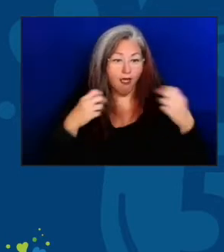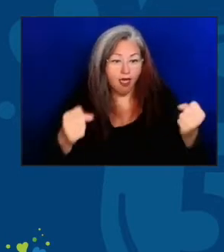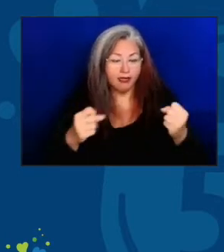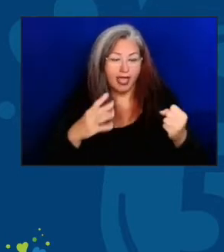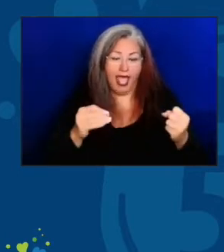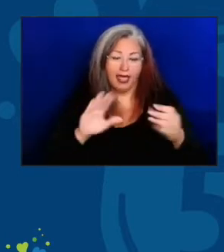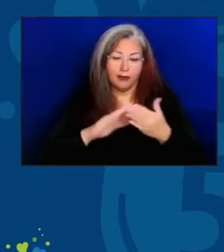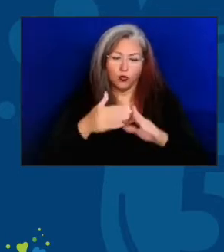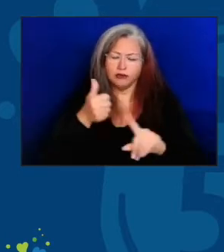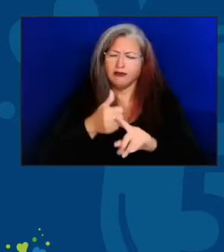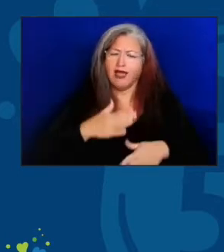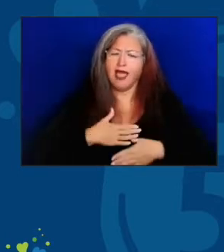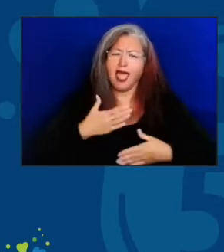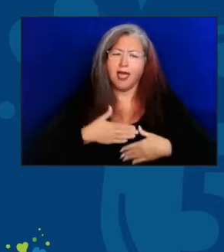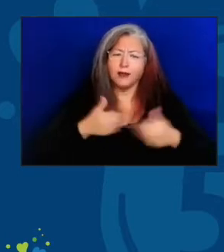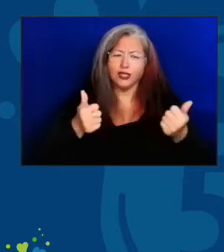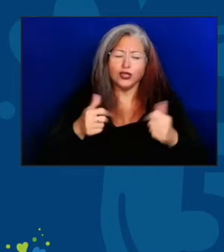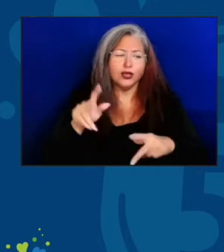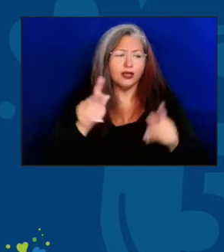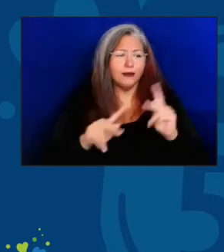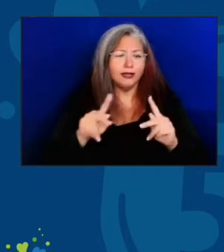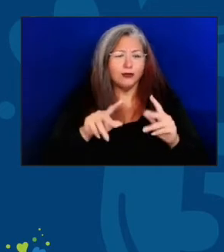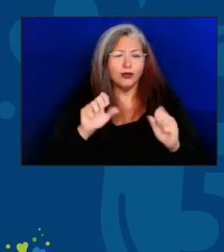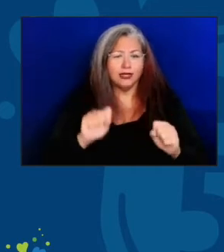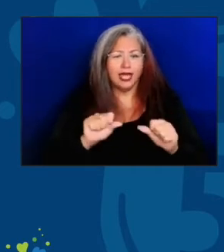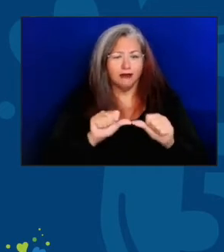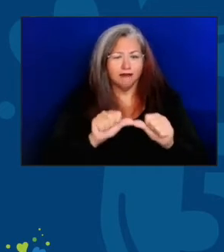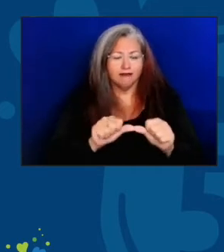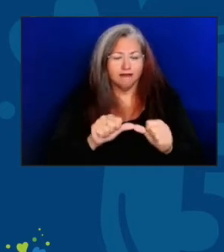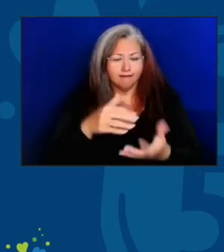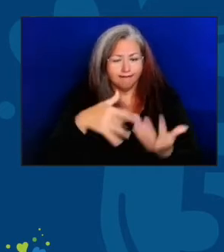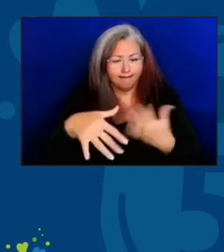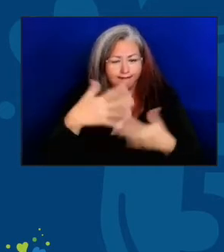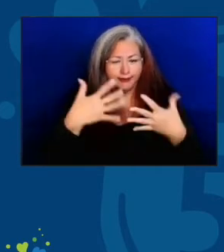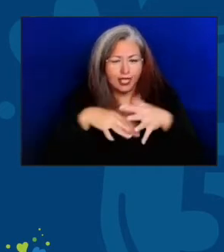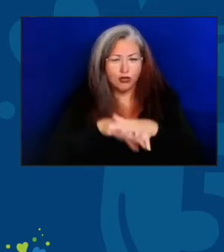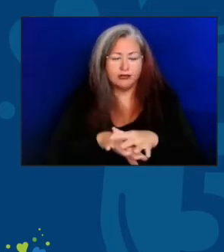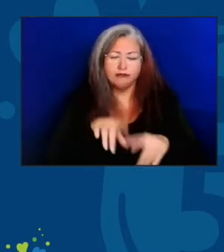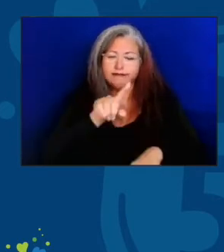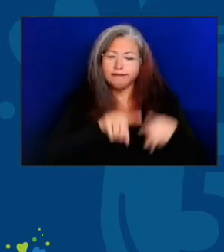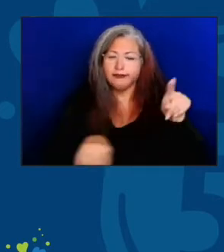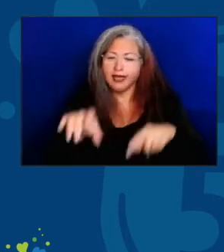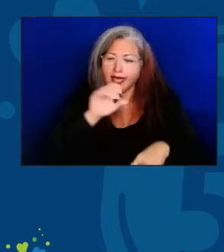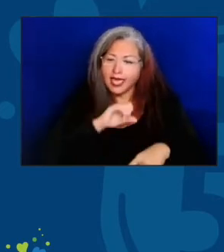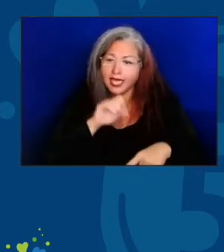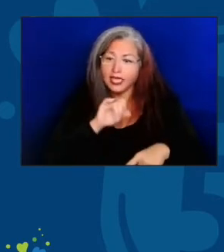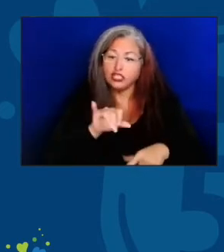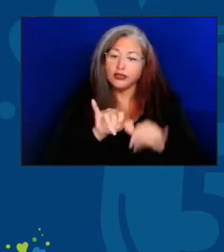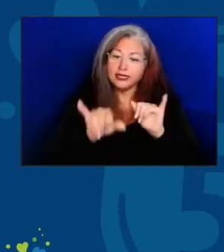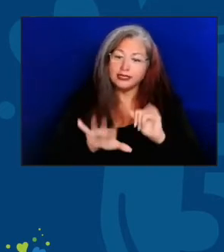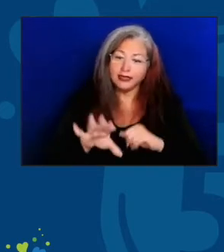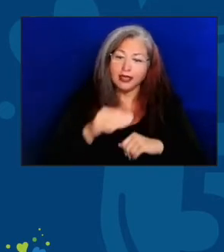Communities that allow people to remain integrated with all age groups in the homes that they want to live in.